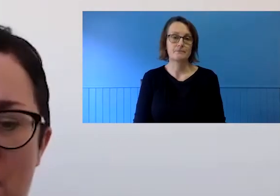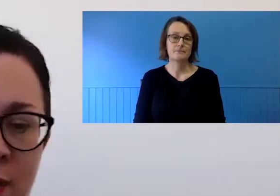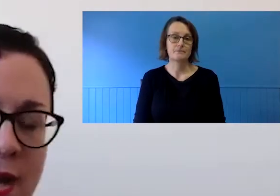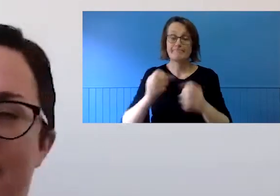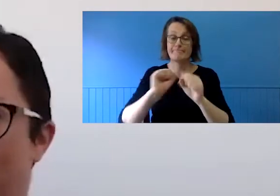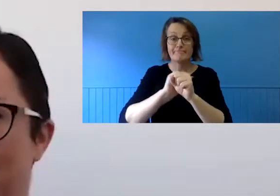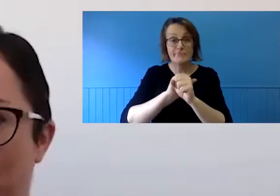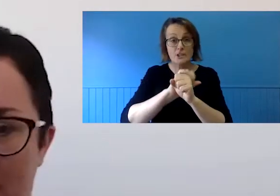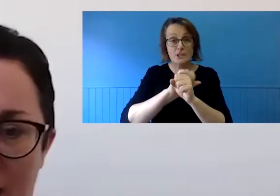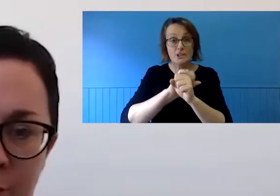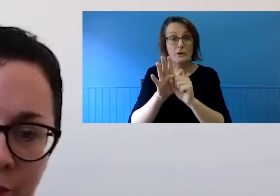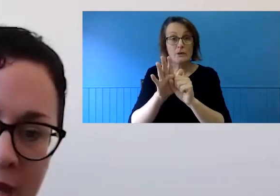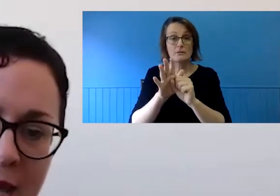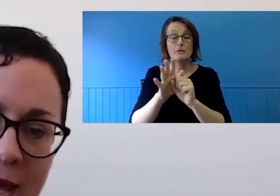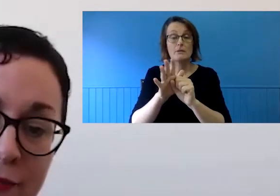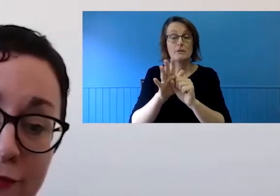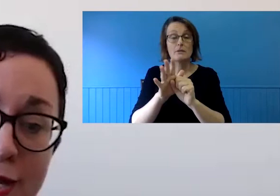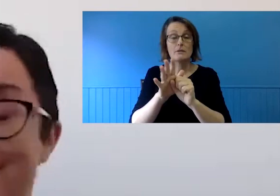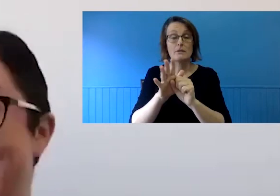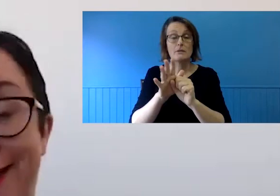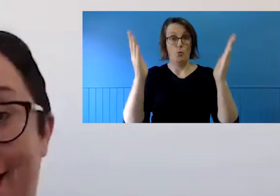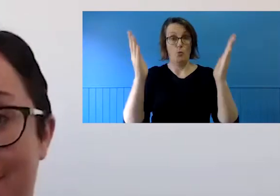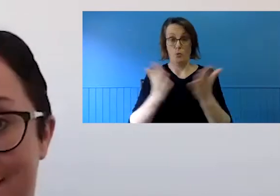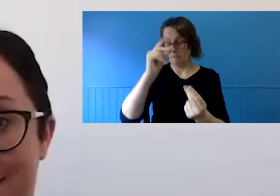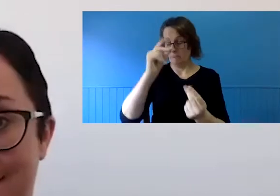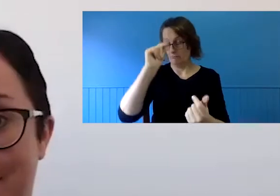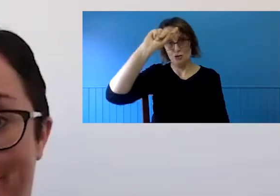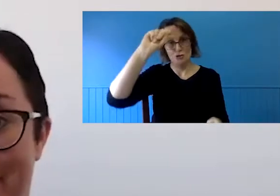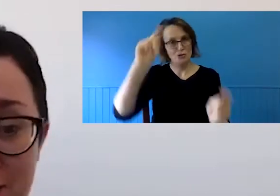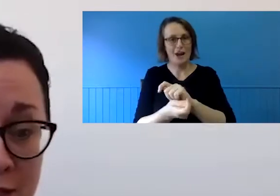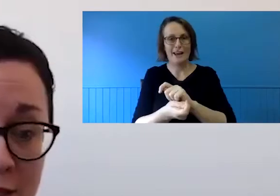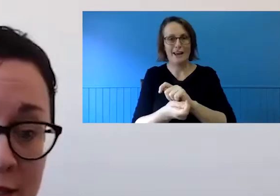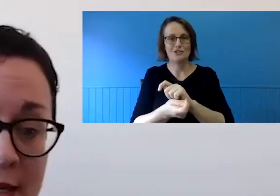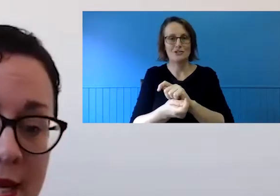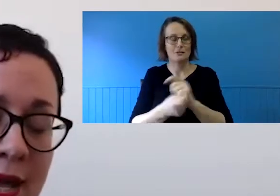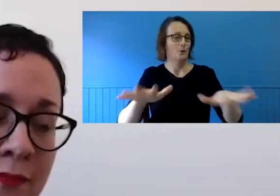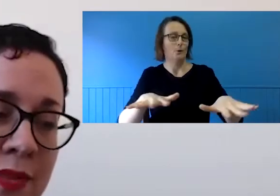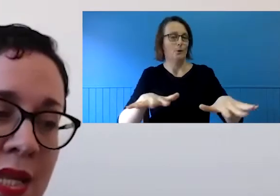online and remote working faster than any of us could have imagined.